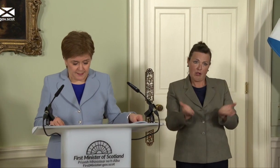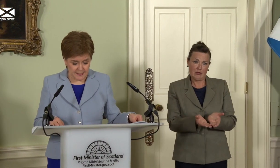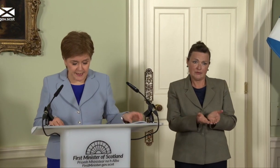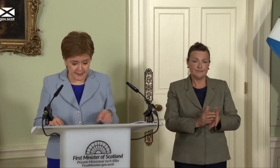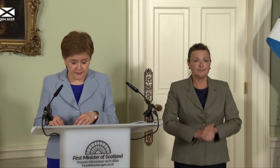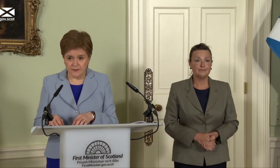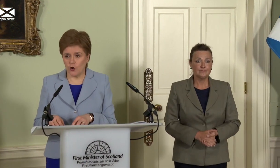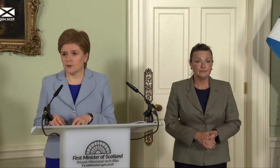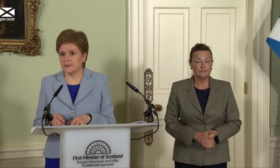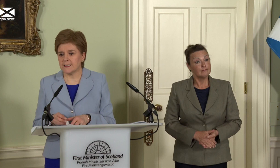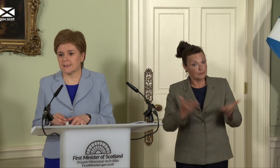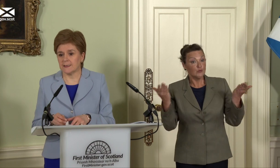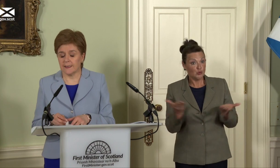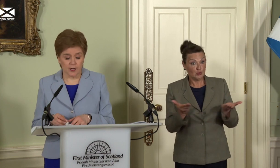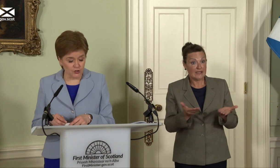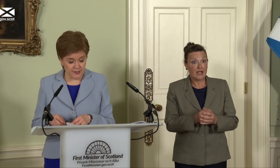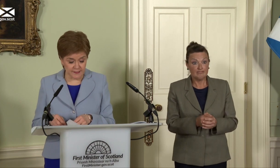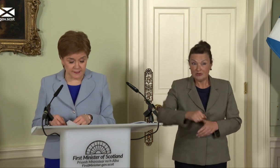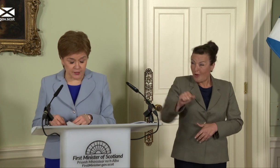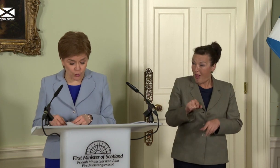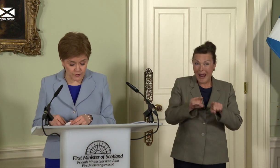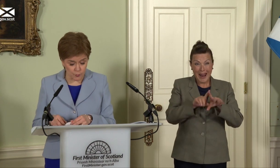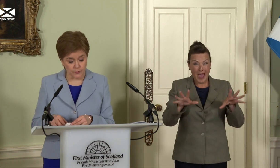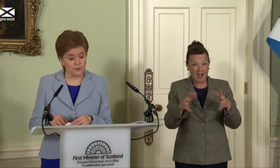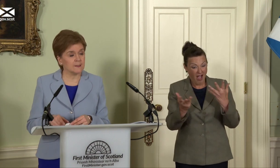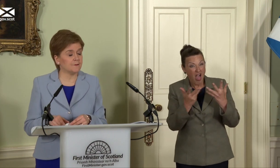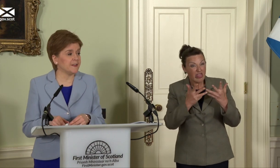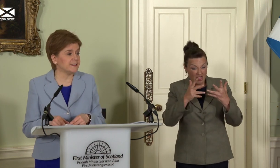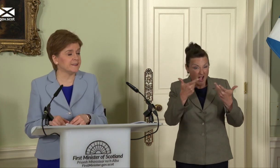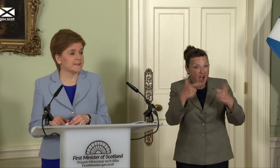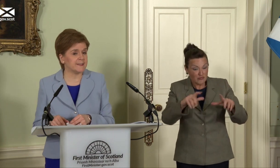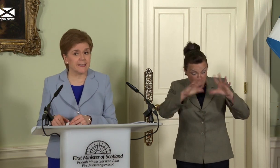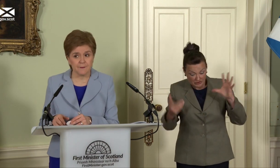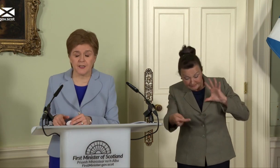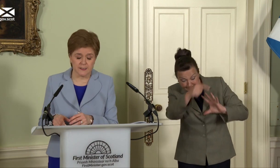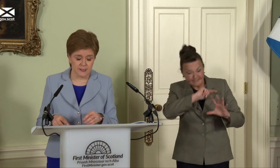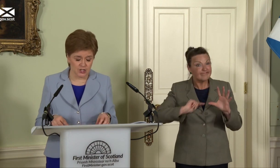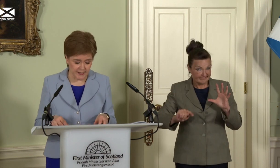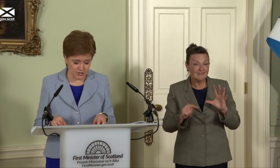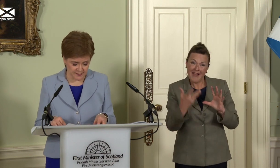Today, Scotland – like countries across the world – faces significant challenges.